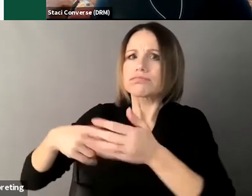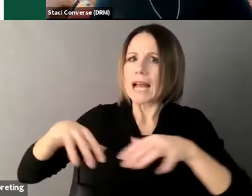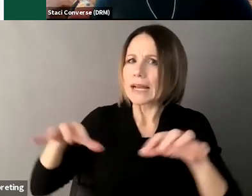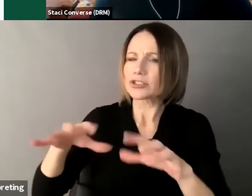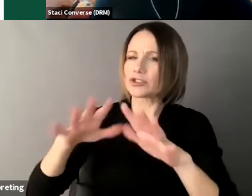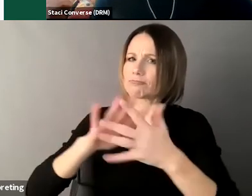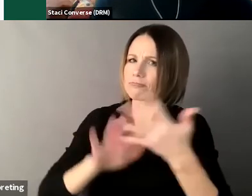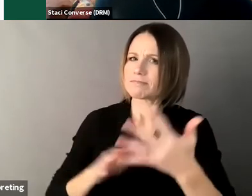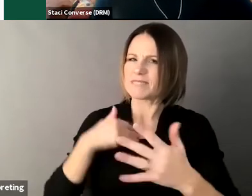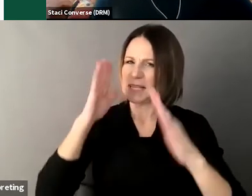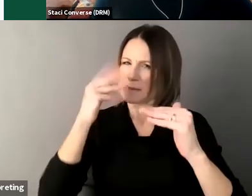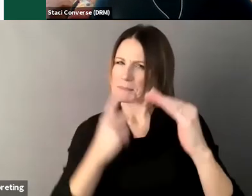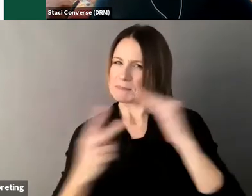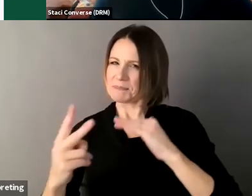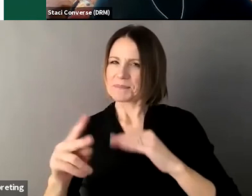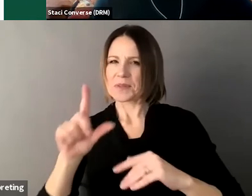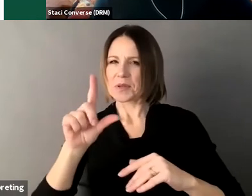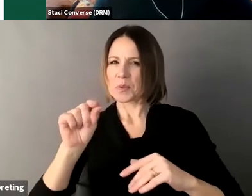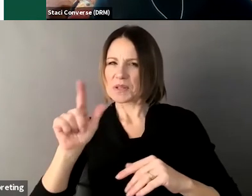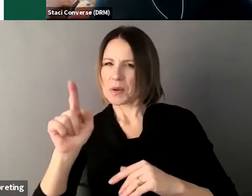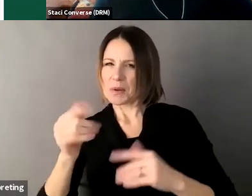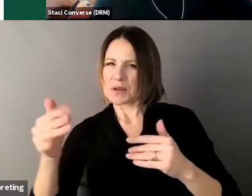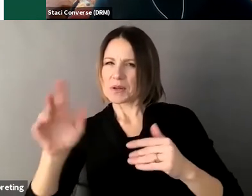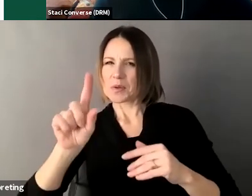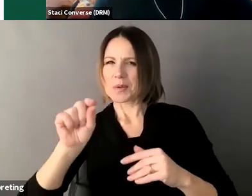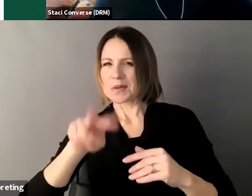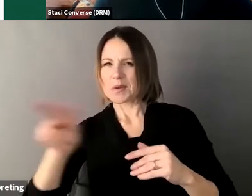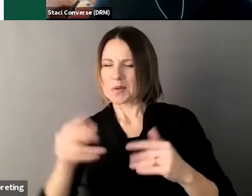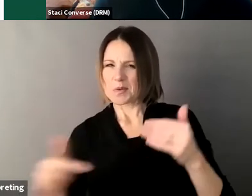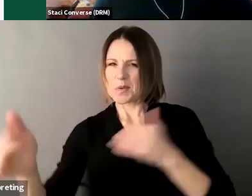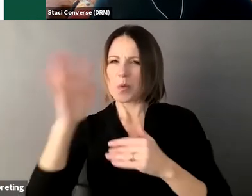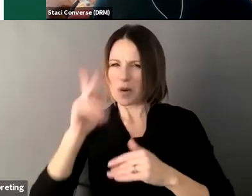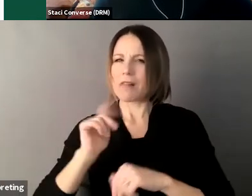just wanted to highlight some key differences between supported decision-making and guardianship